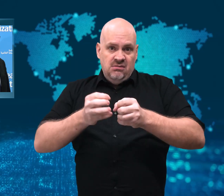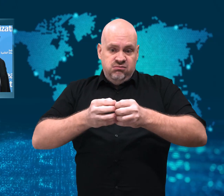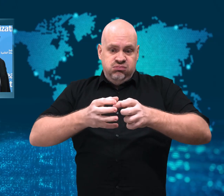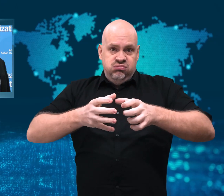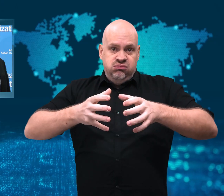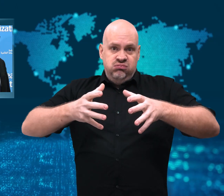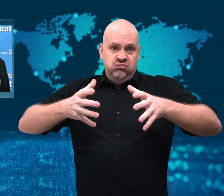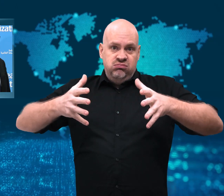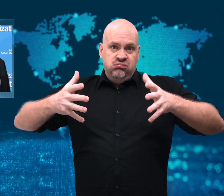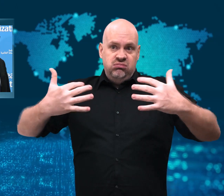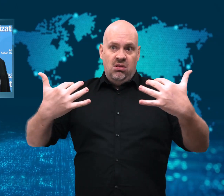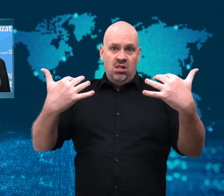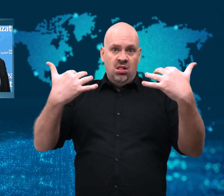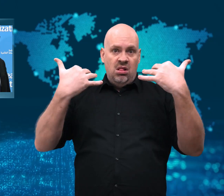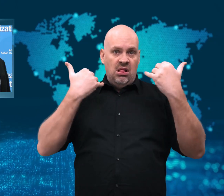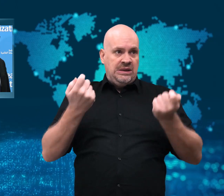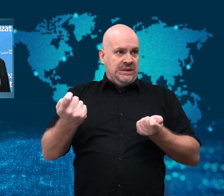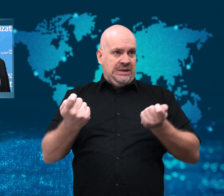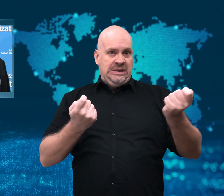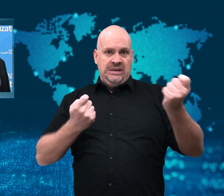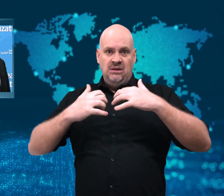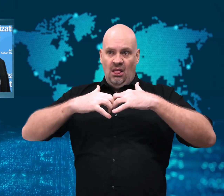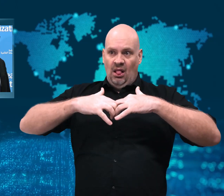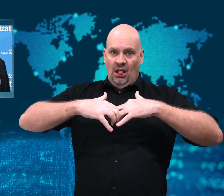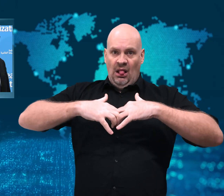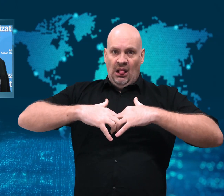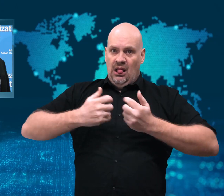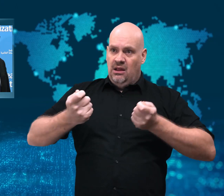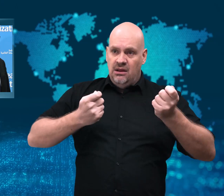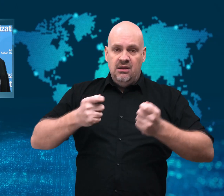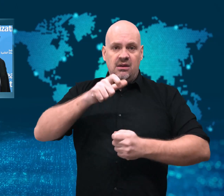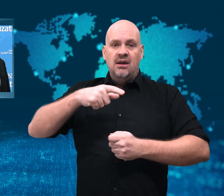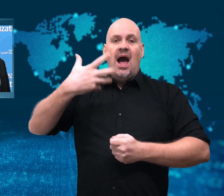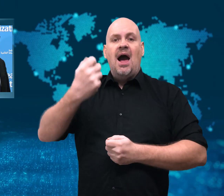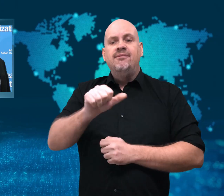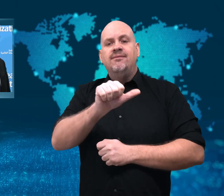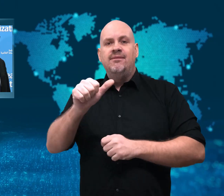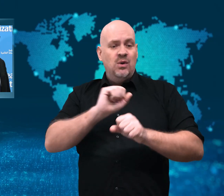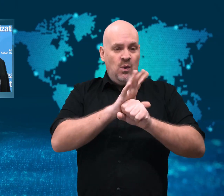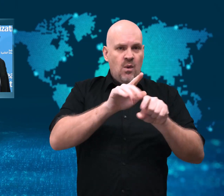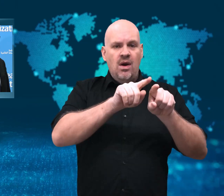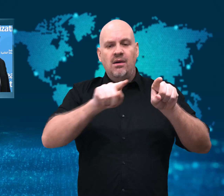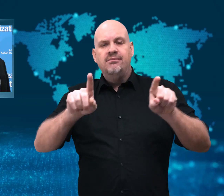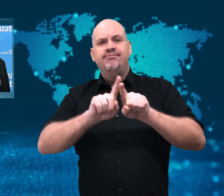The WHO warns hospitals may soon struggle,